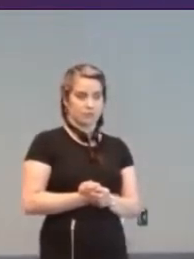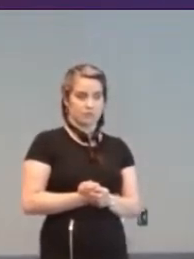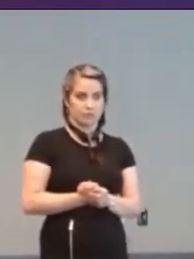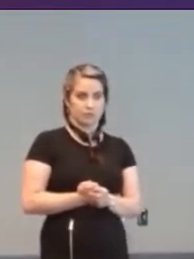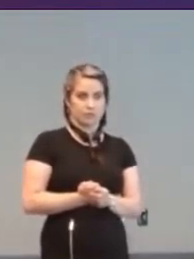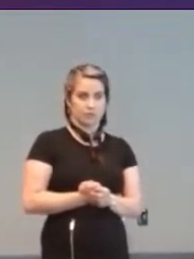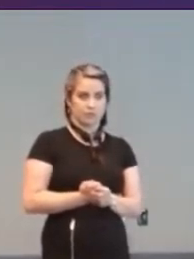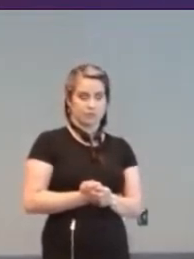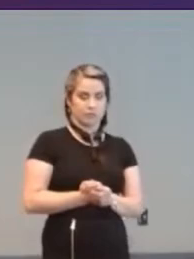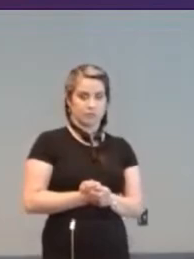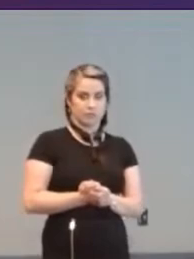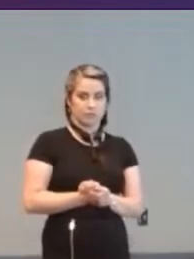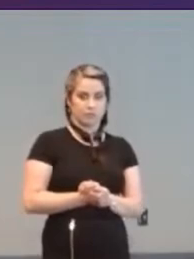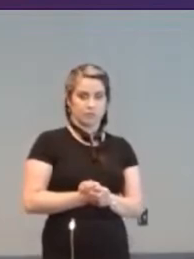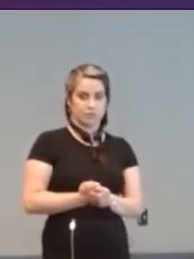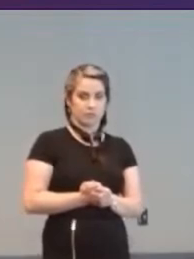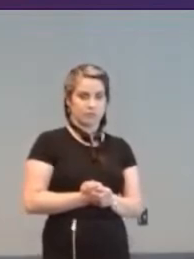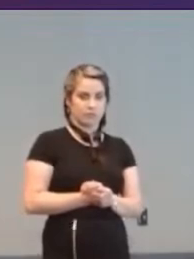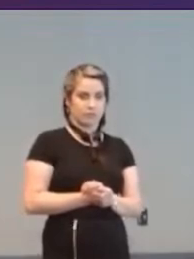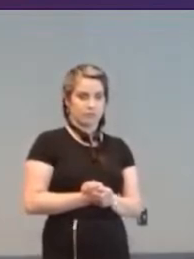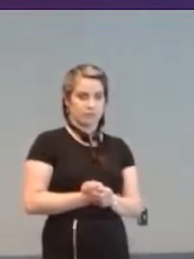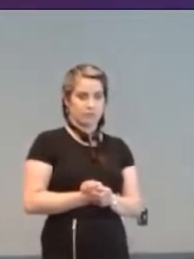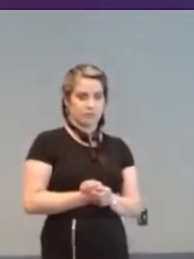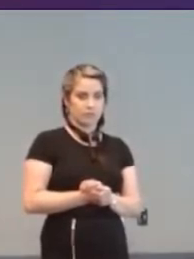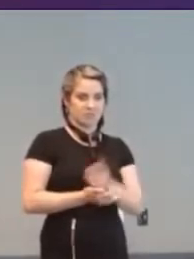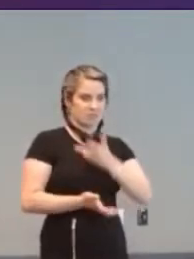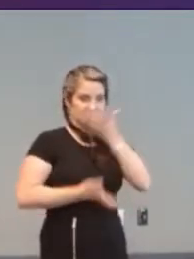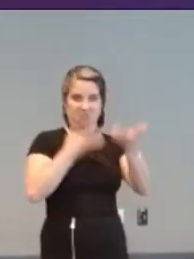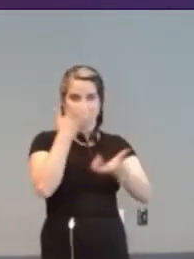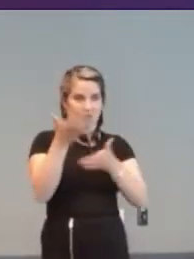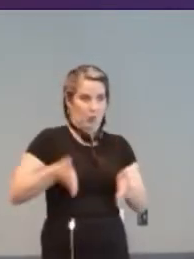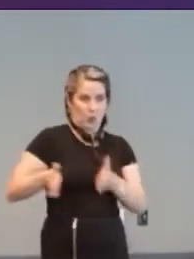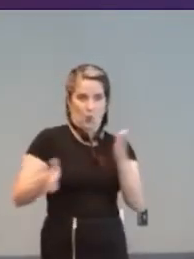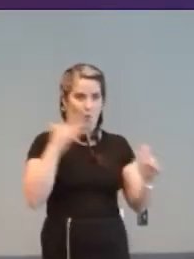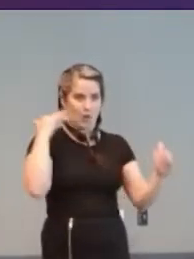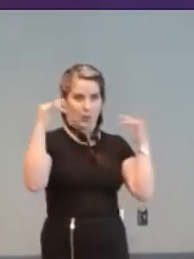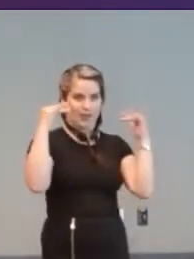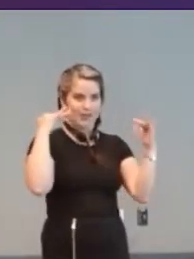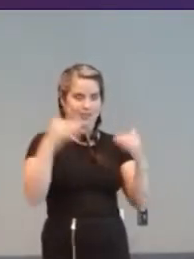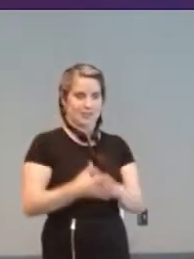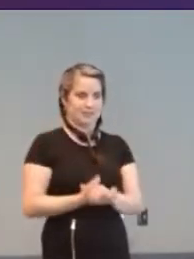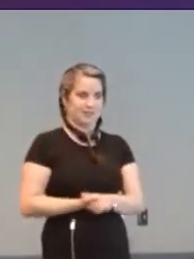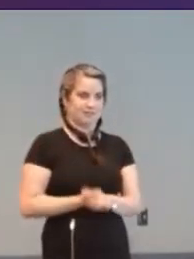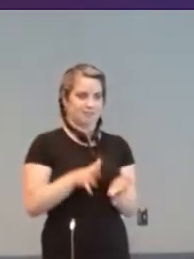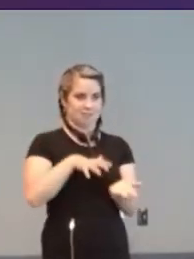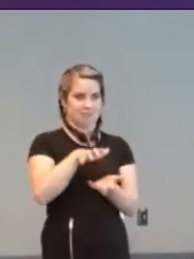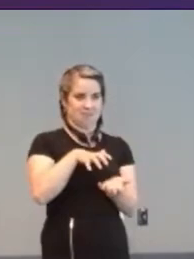"Whooooarrgh! Hubba, Hubba Hubba! "